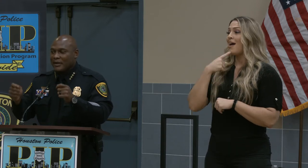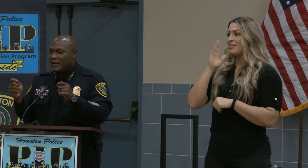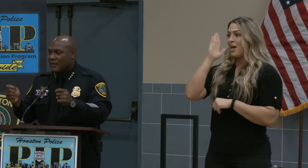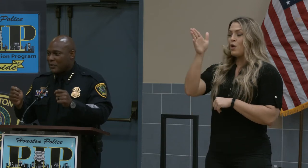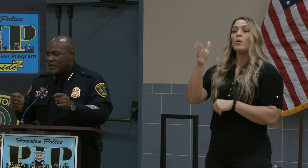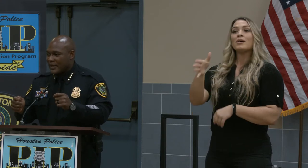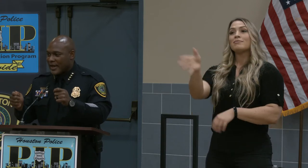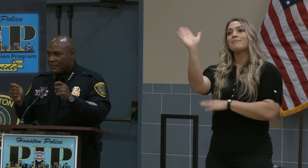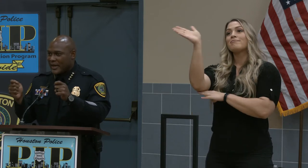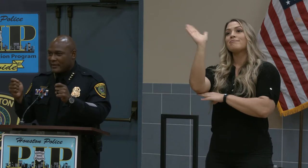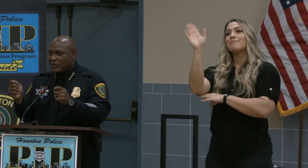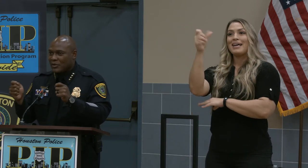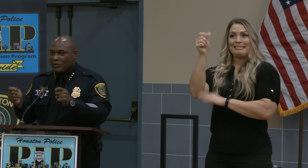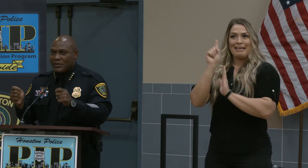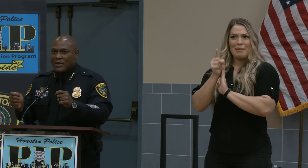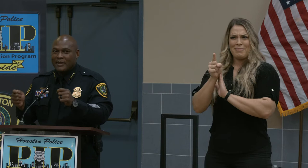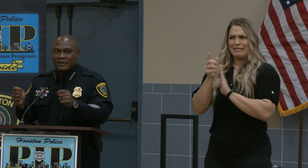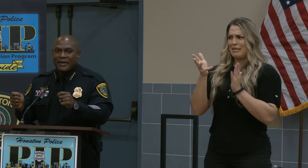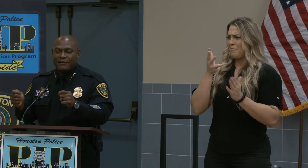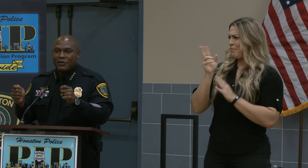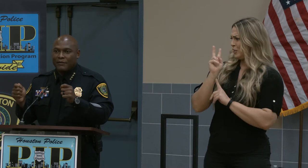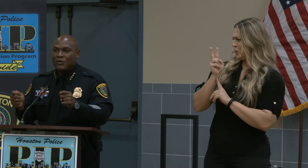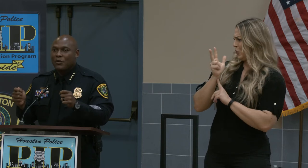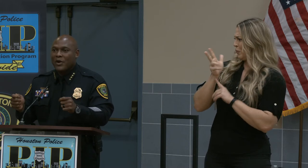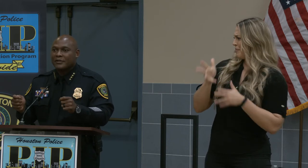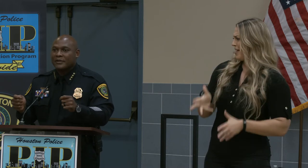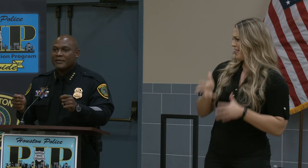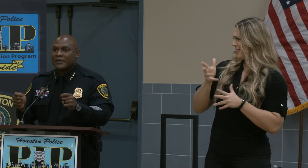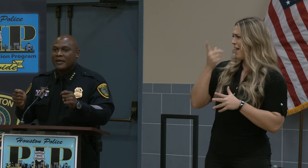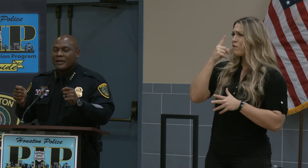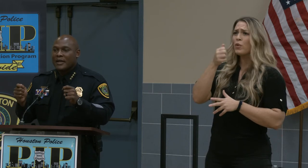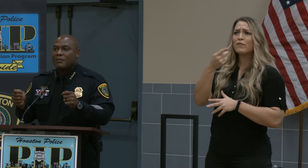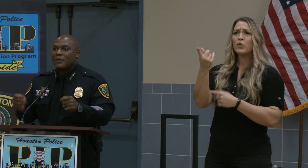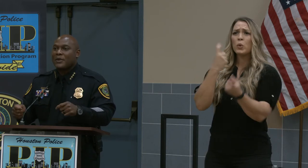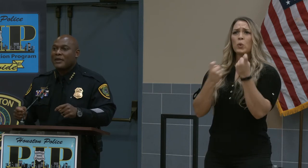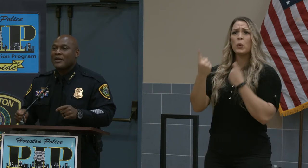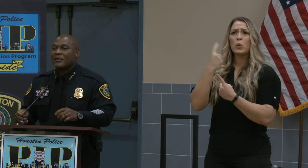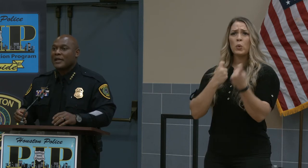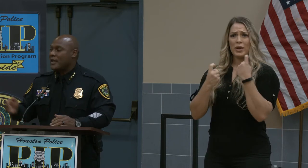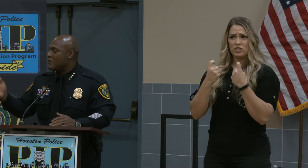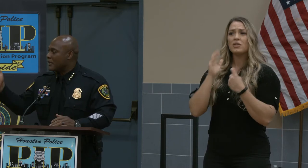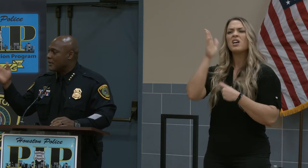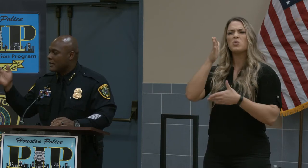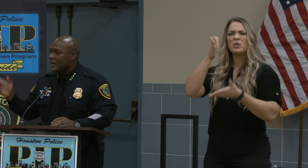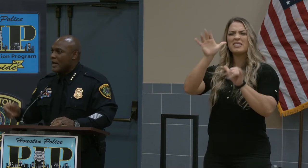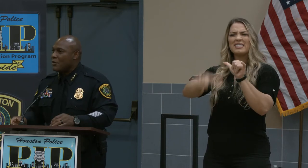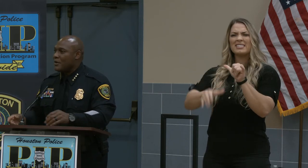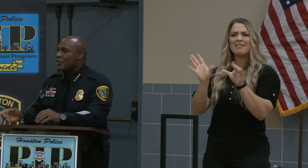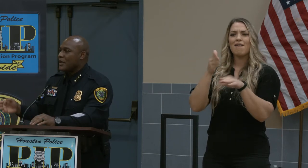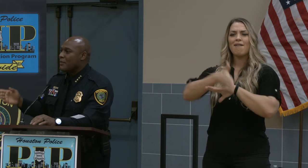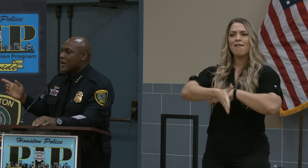And I probably got about two or three minutes left for a few questions. And I'm going to be here on the end because I want to bring up our